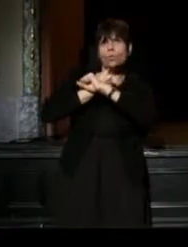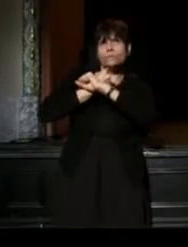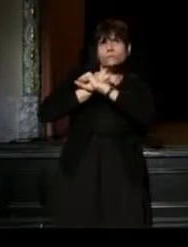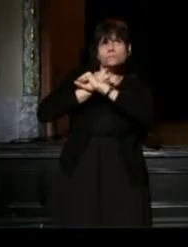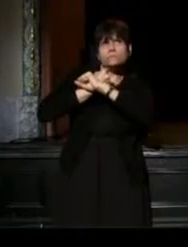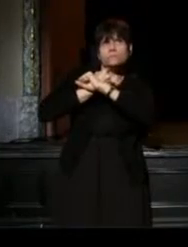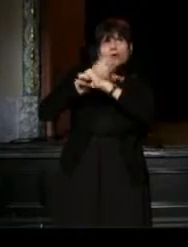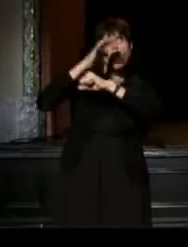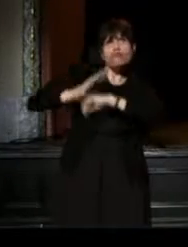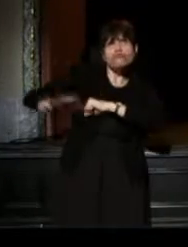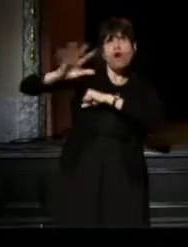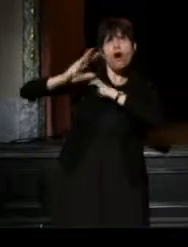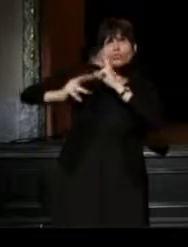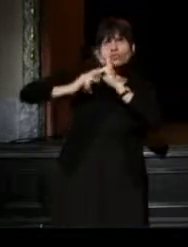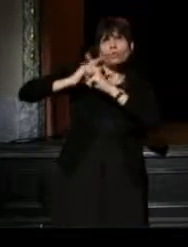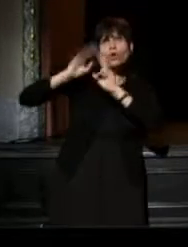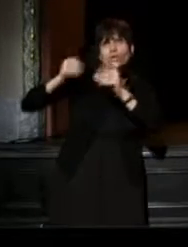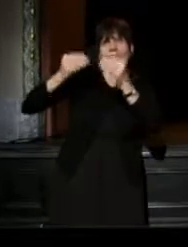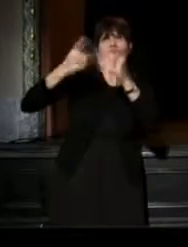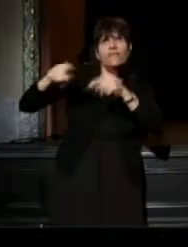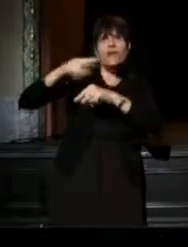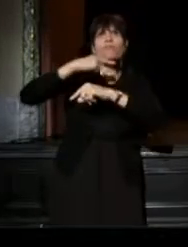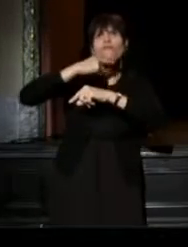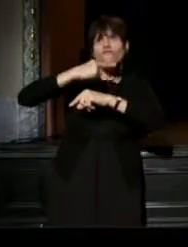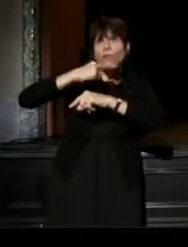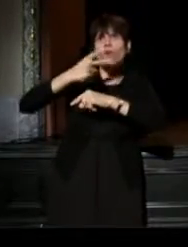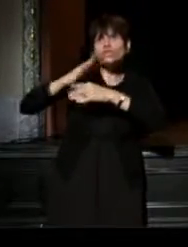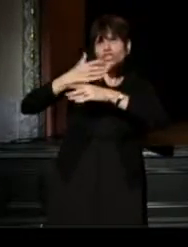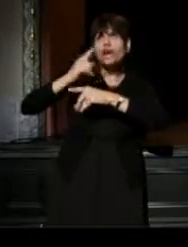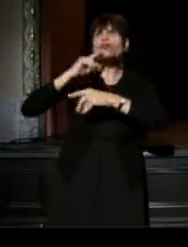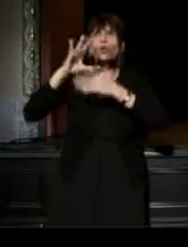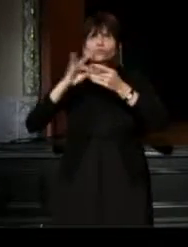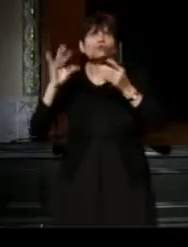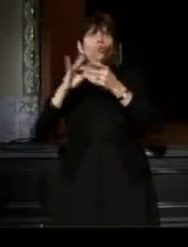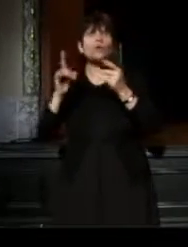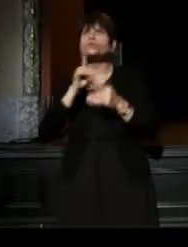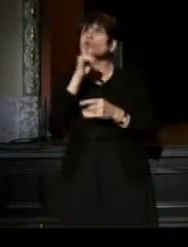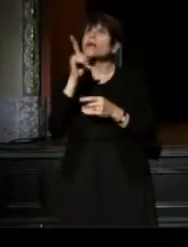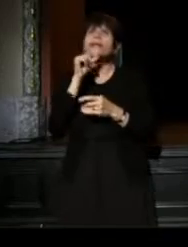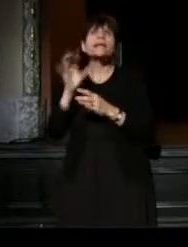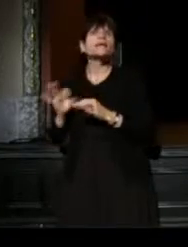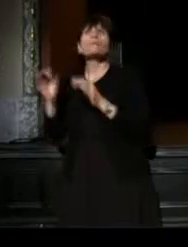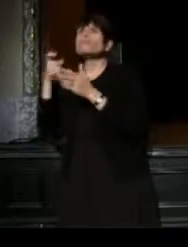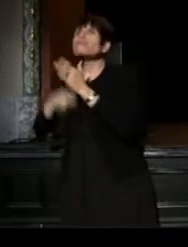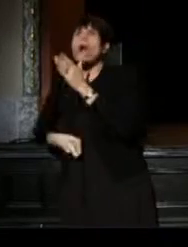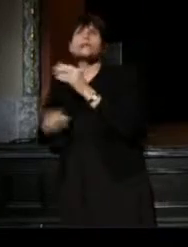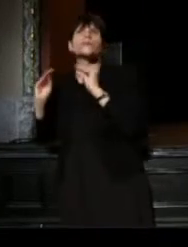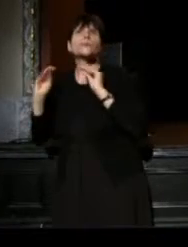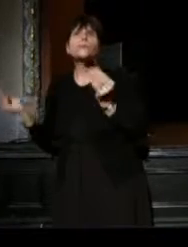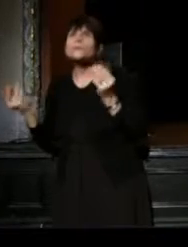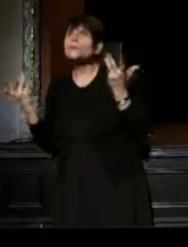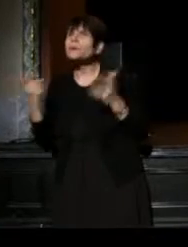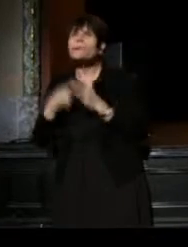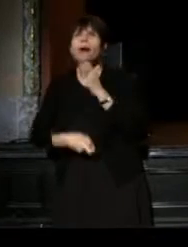assisting and giving them a voice to share their stories it's been priceless. And The Medea Project, theater for incarcerated women,